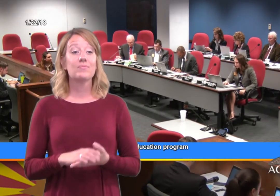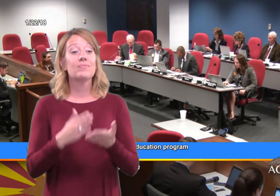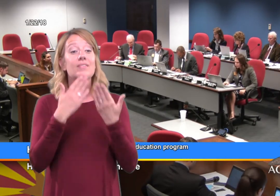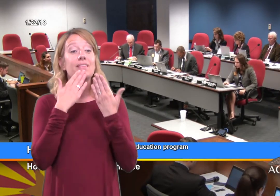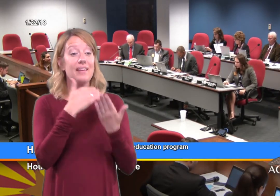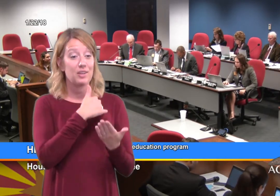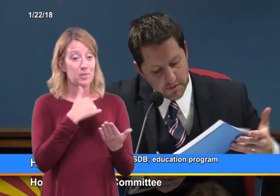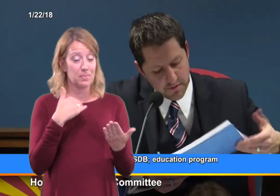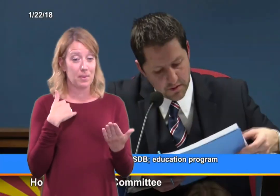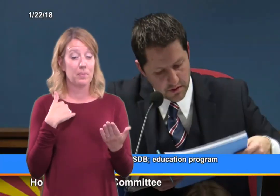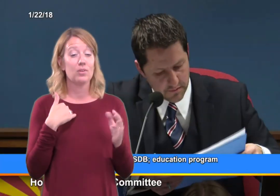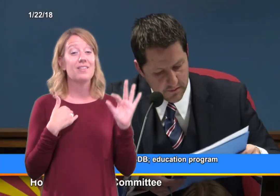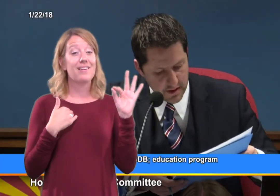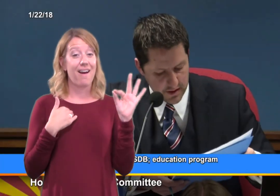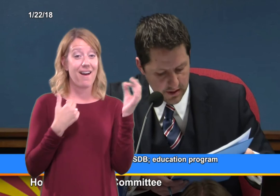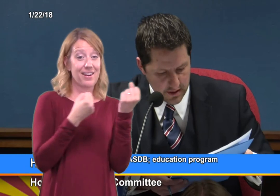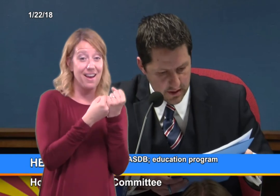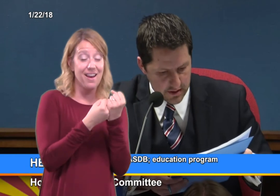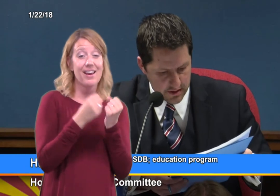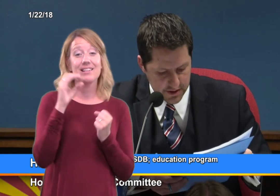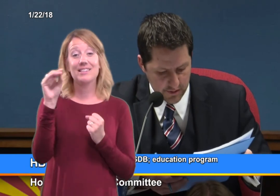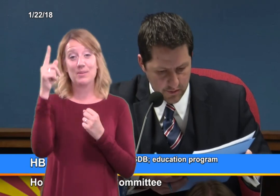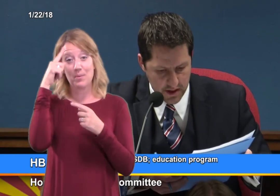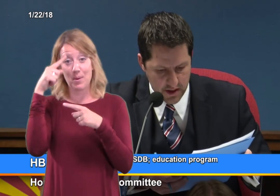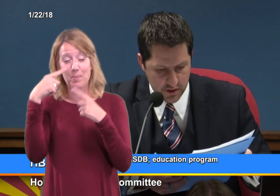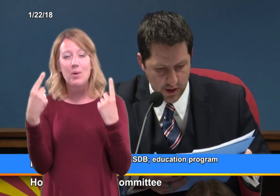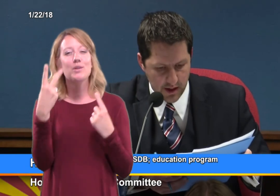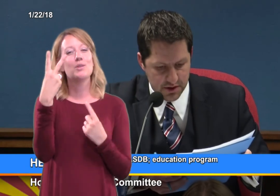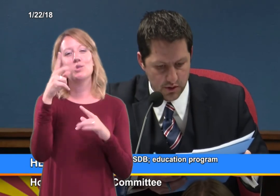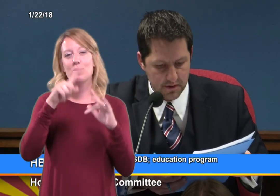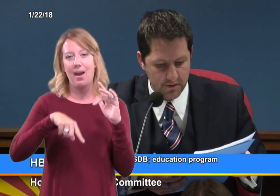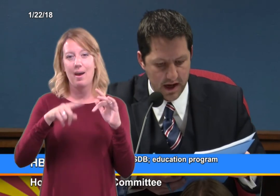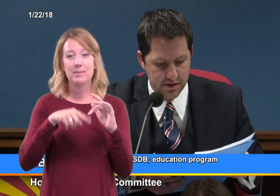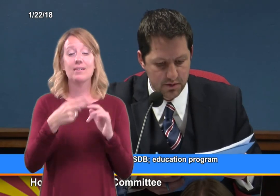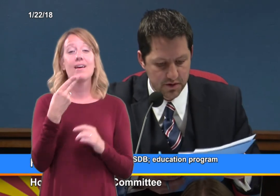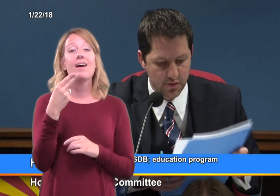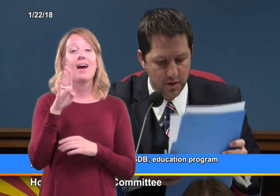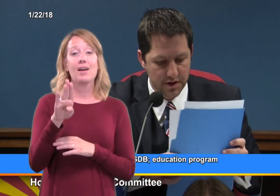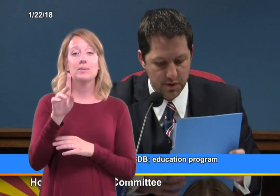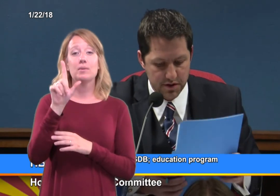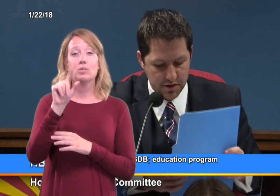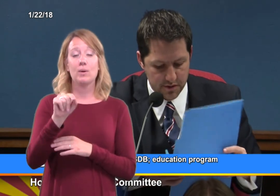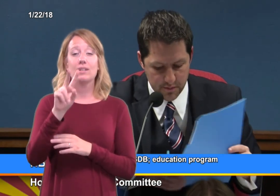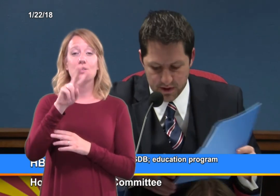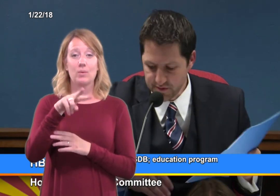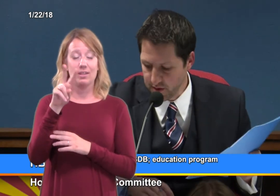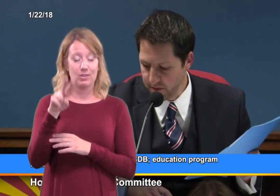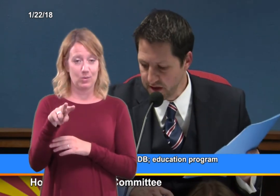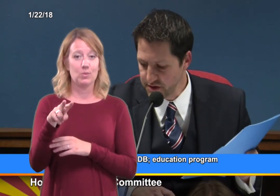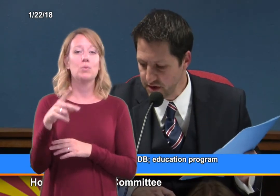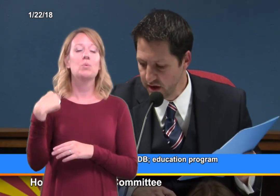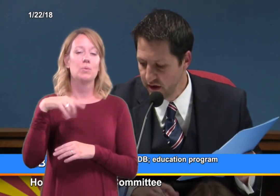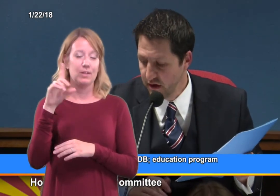Thank you, members. By your vote of 9 Aye (yes), 0 Nay (no), 2 absent, you have given House Bill 2022 a pass recommendation.